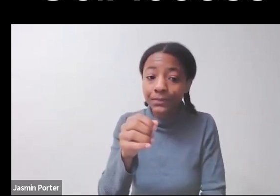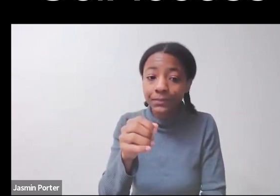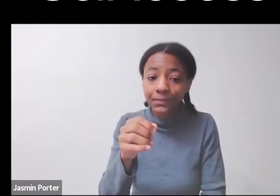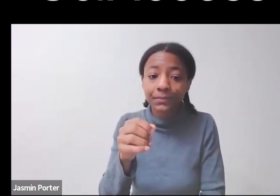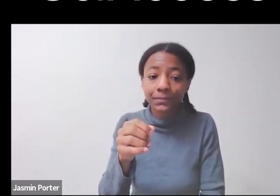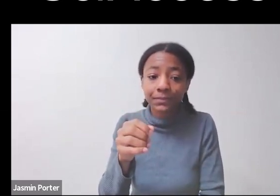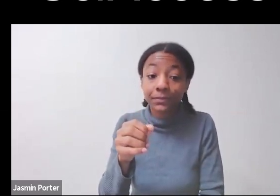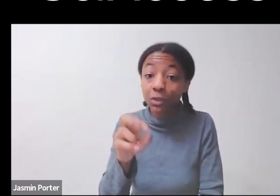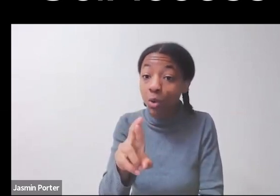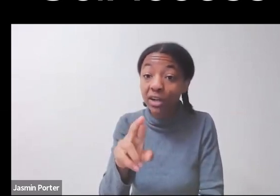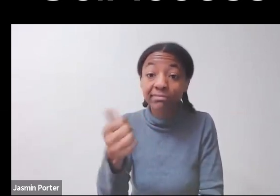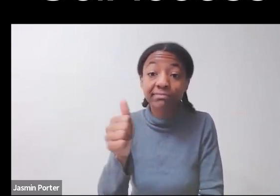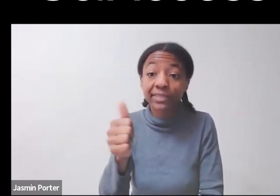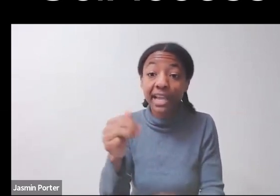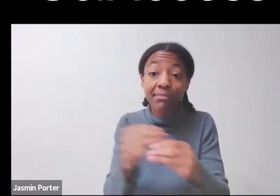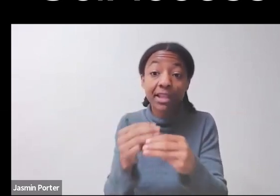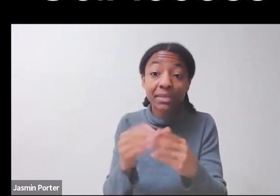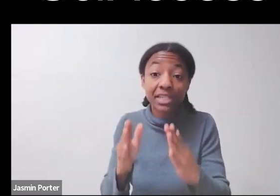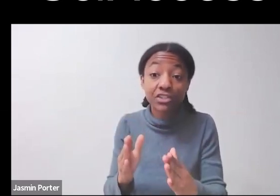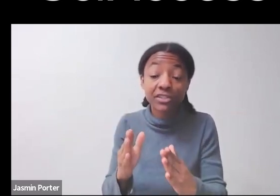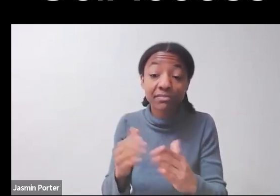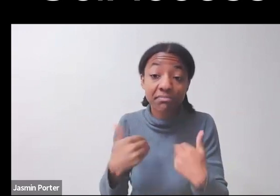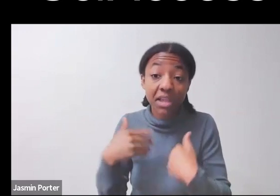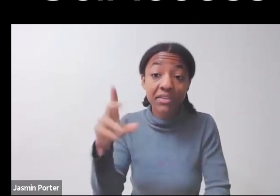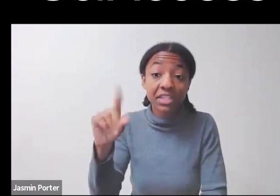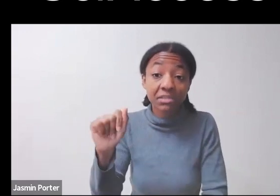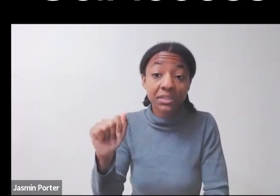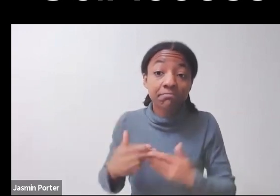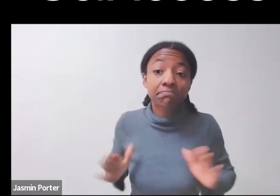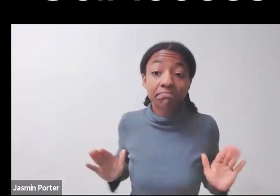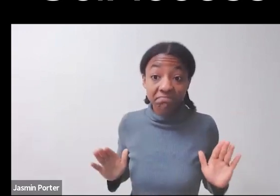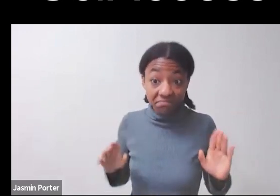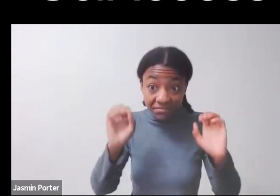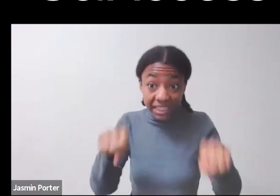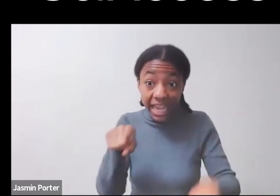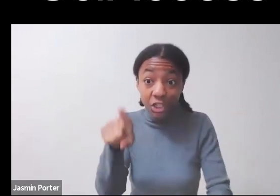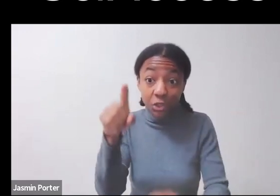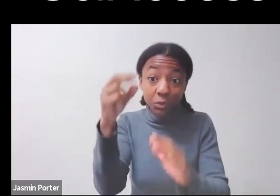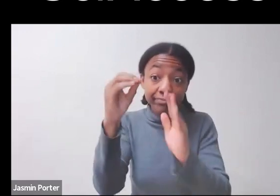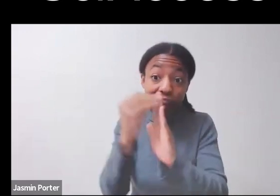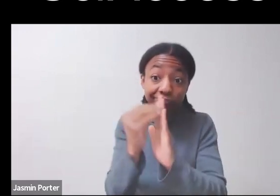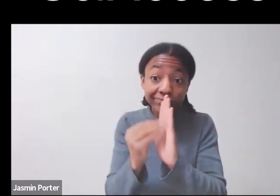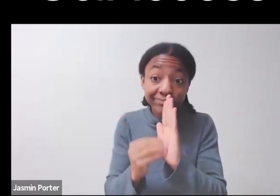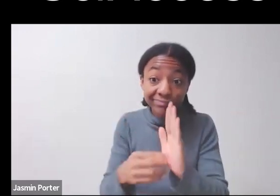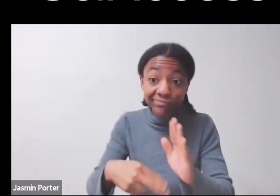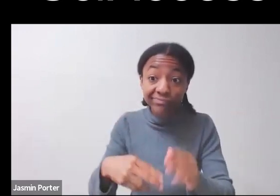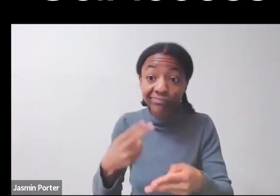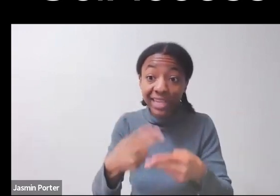without doing a search? Yes, you can feel free to drop things in the chat if you'd like to.